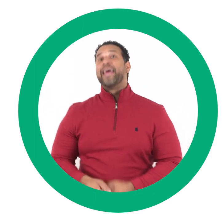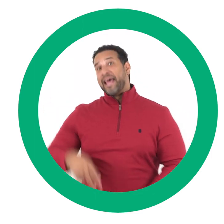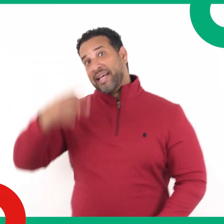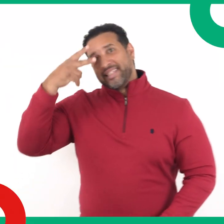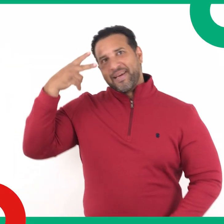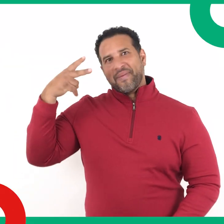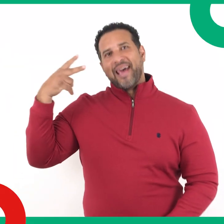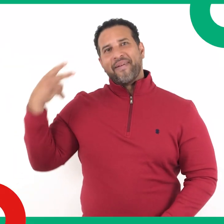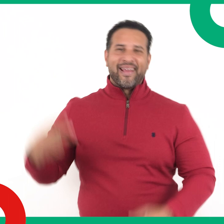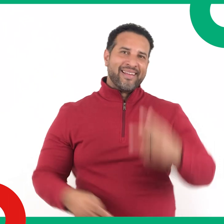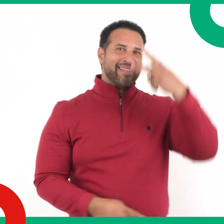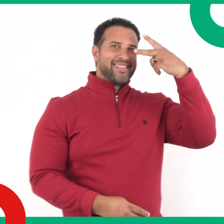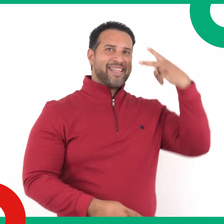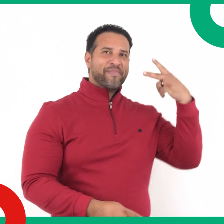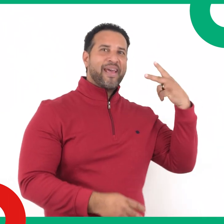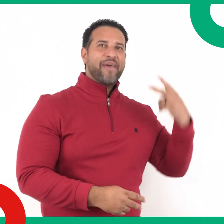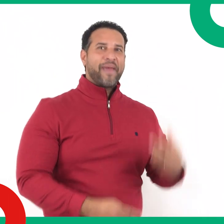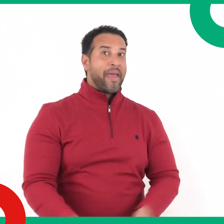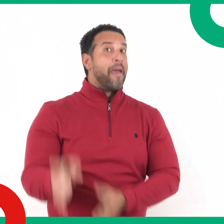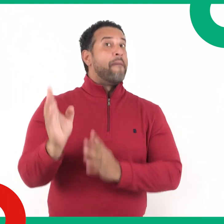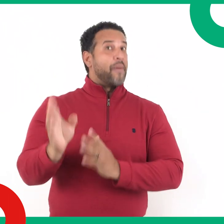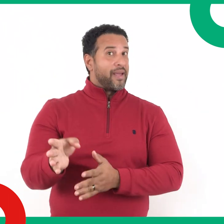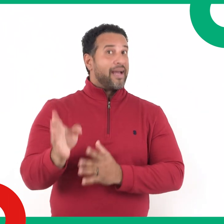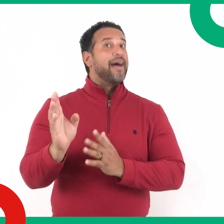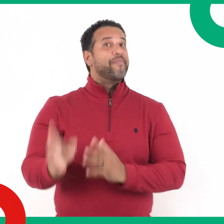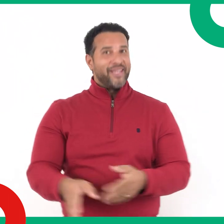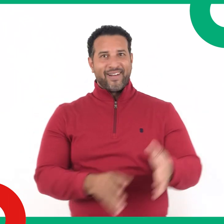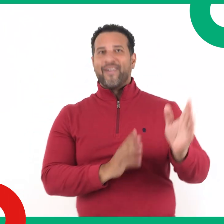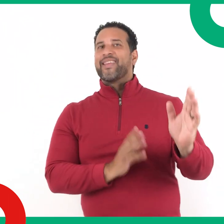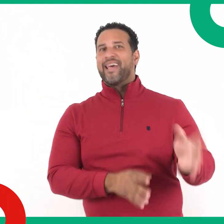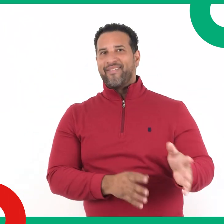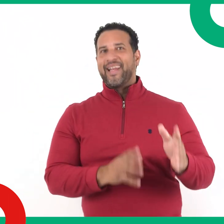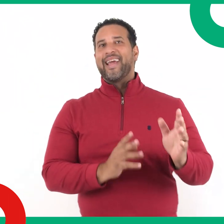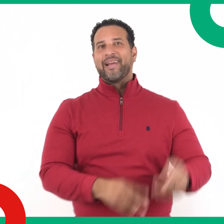Ay que, si me ven, si me ven, voy camino de Belén.